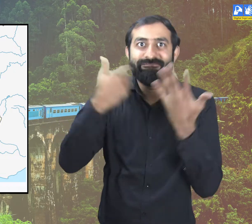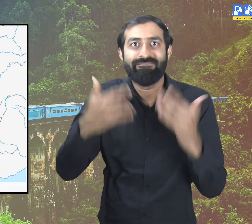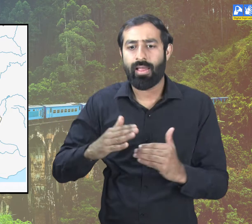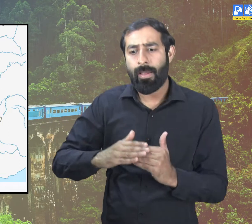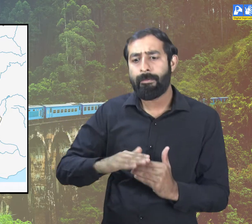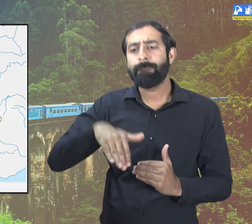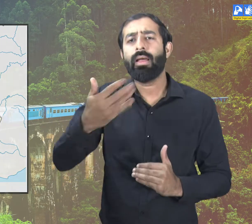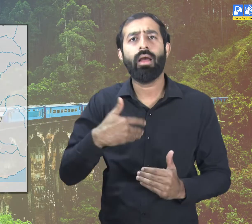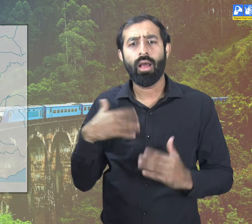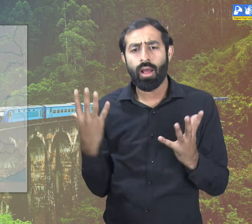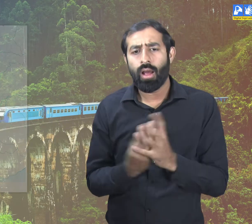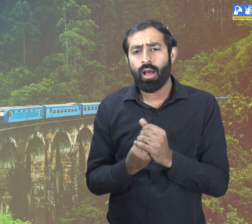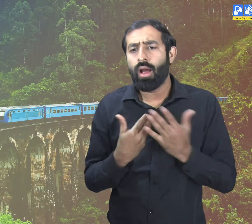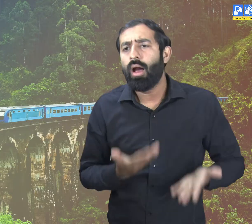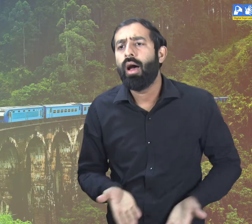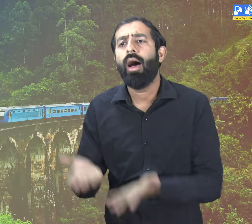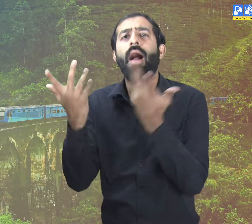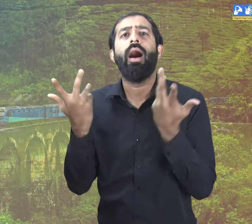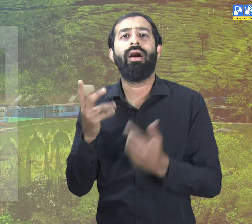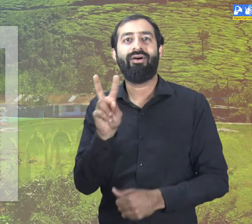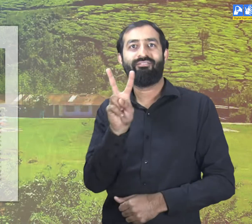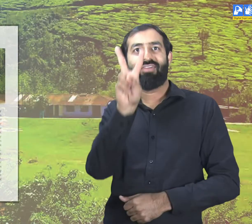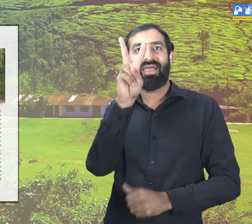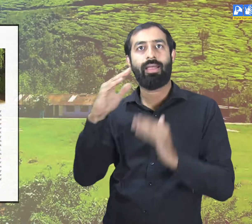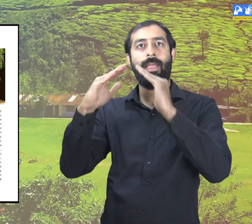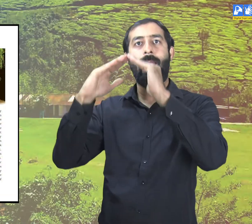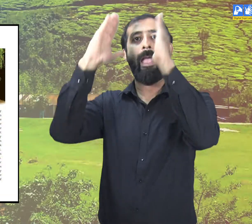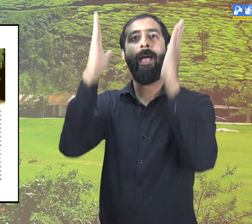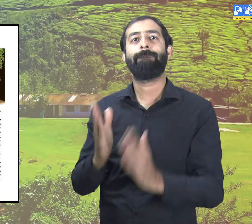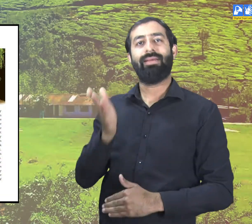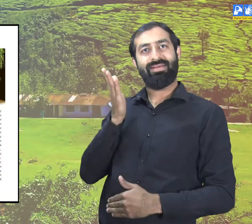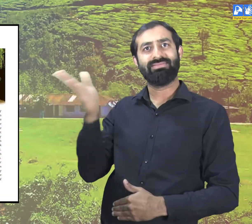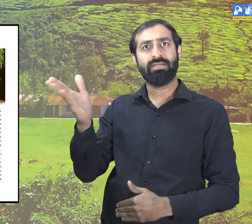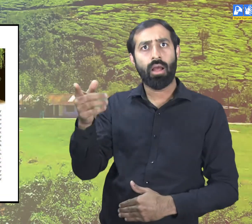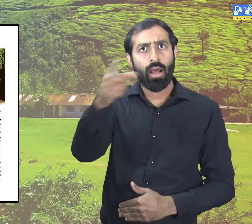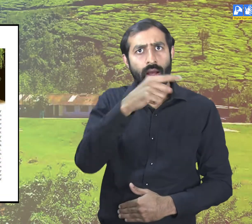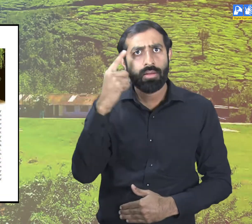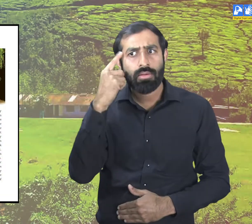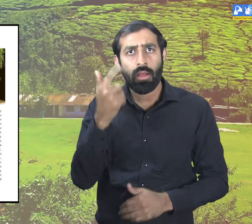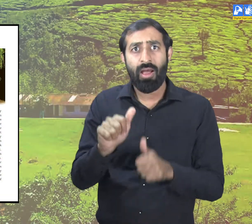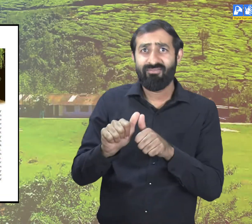We were going to valiyamma's house.